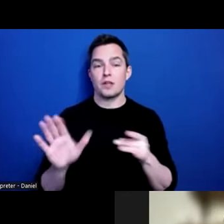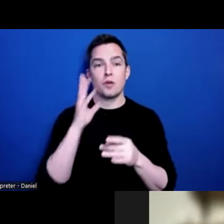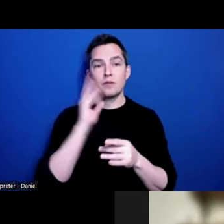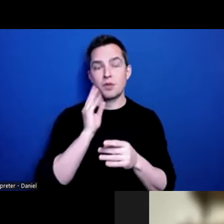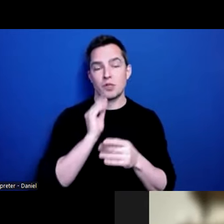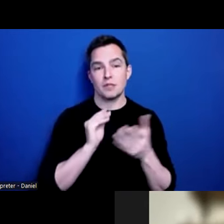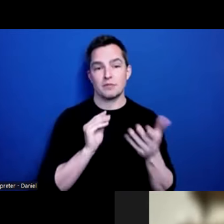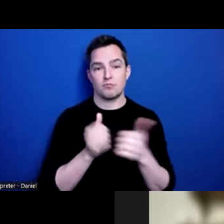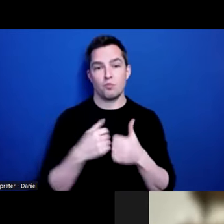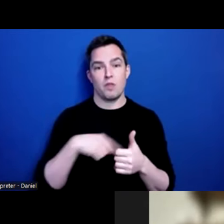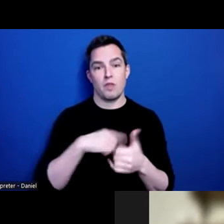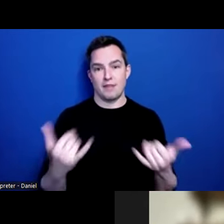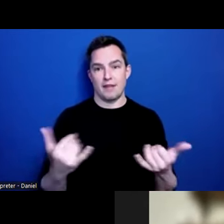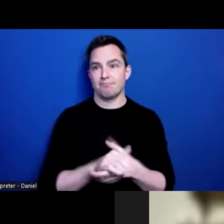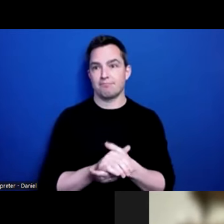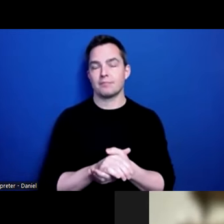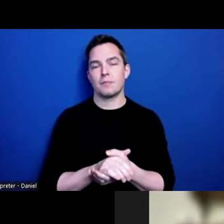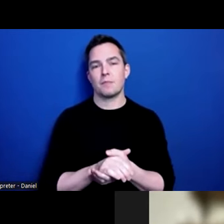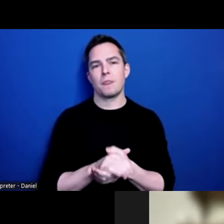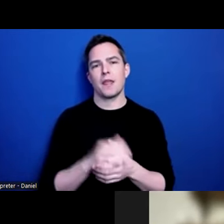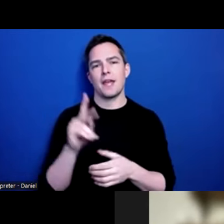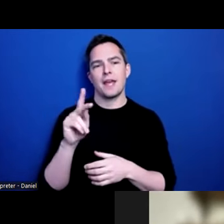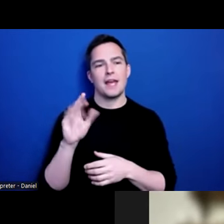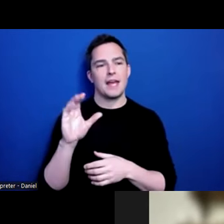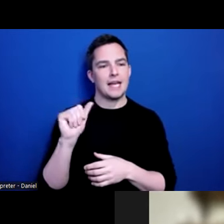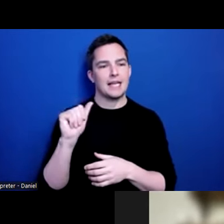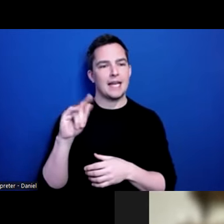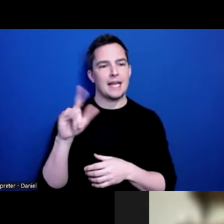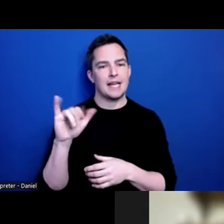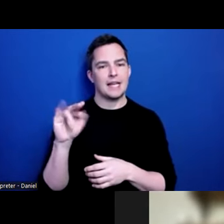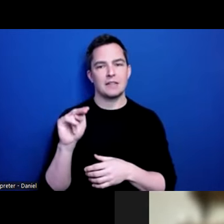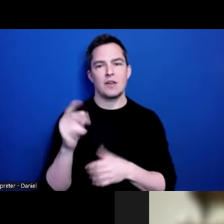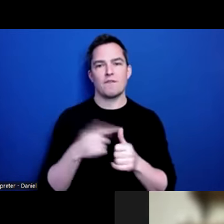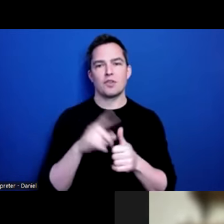with us today. Caitlin, the first question that I have is for you: